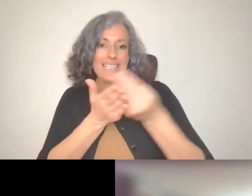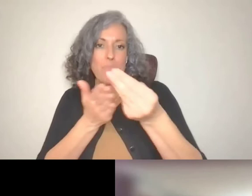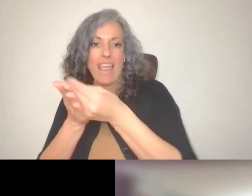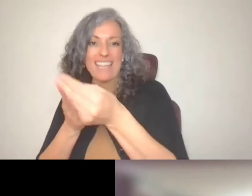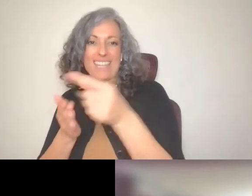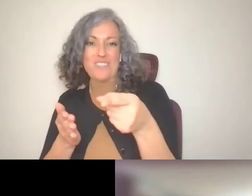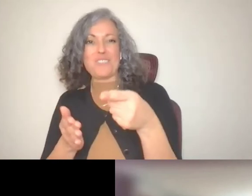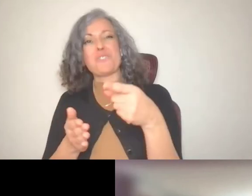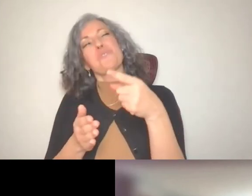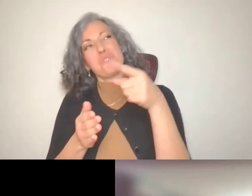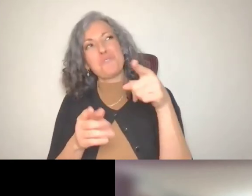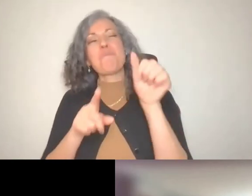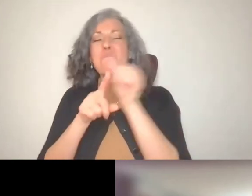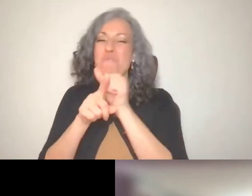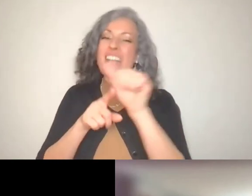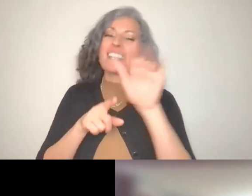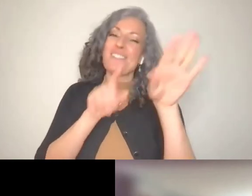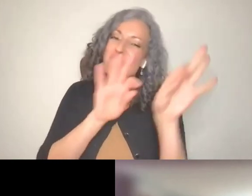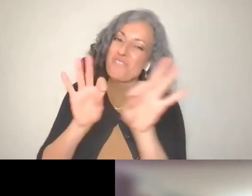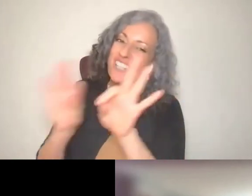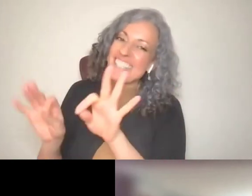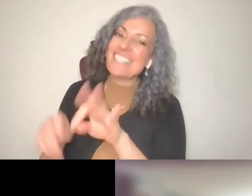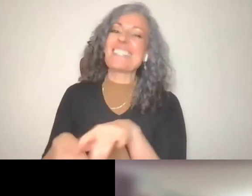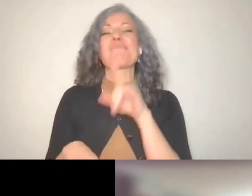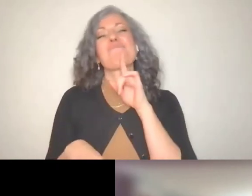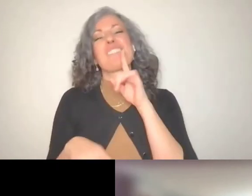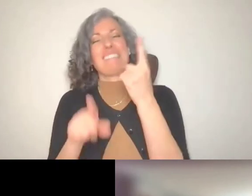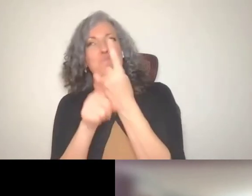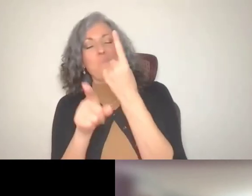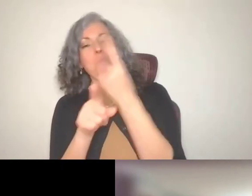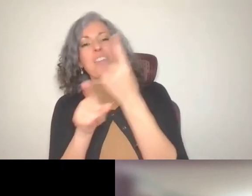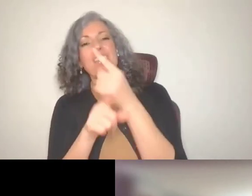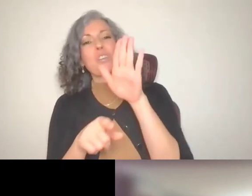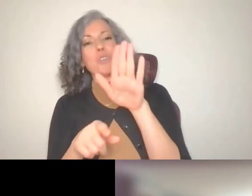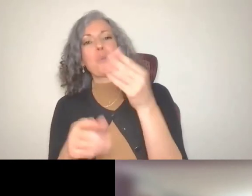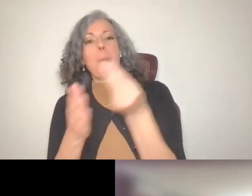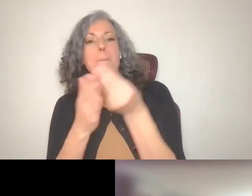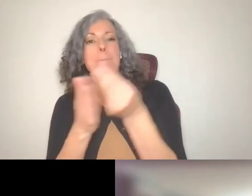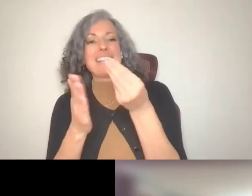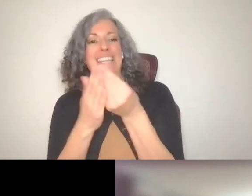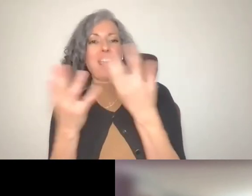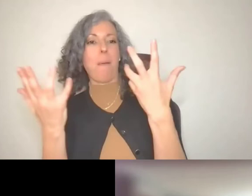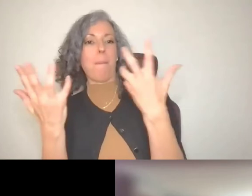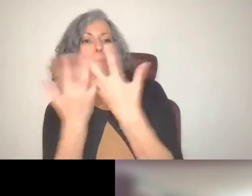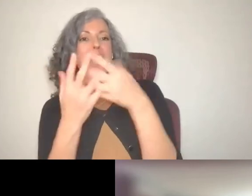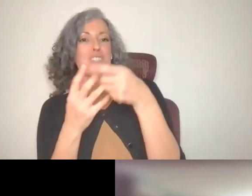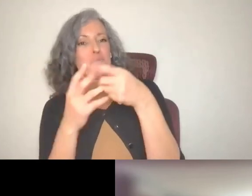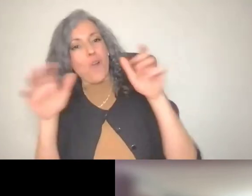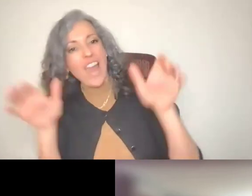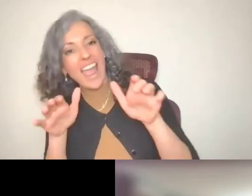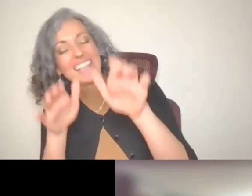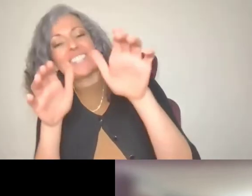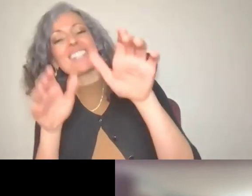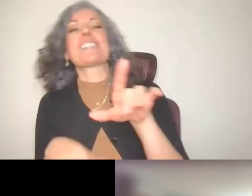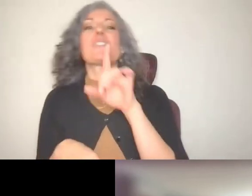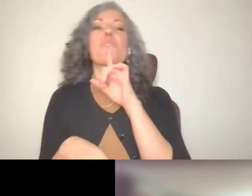or perhaps more appropriately, put your money, where your mouth is by doing the protection and advocacy work that you love